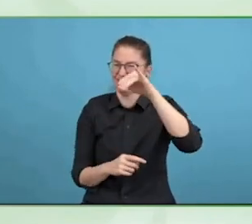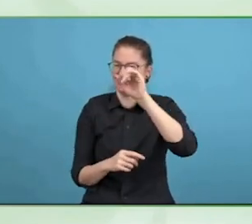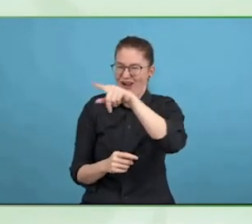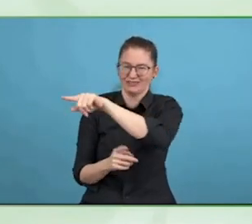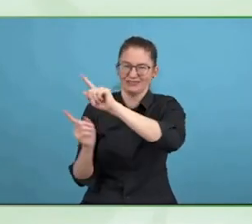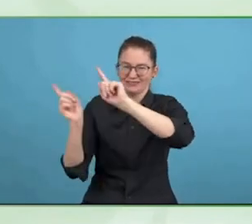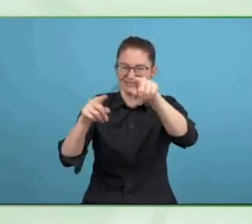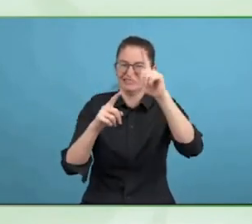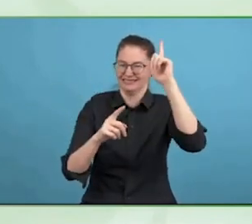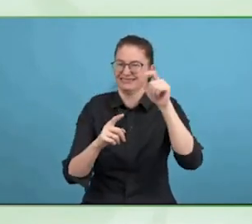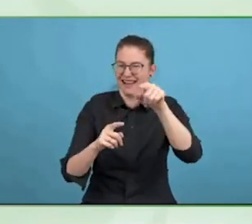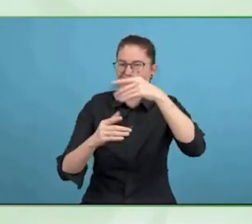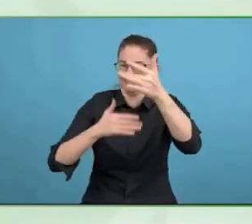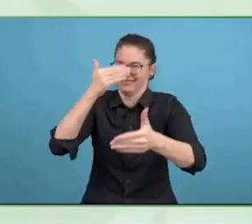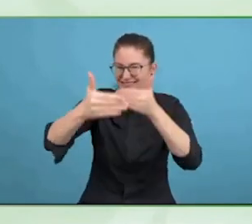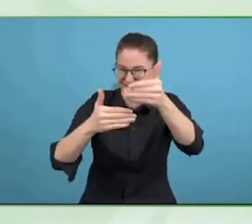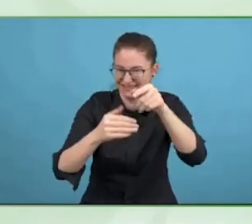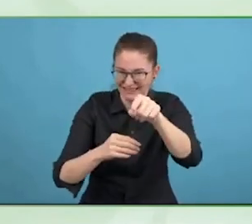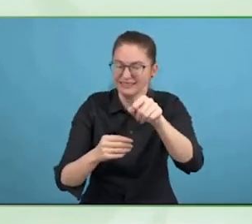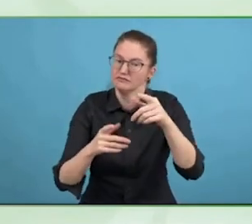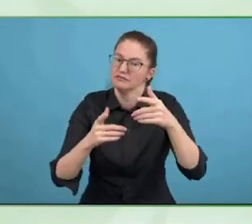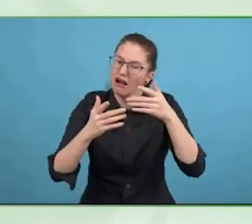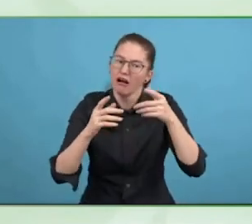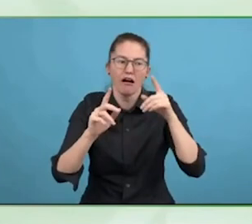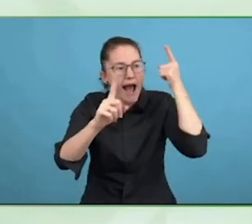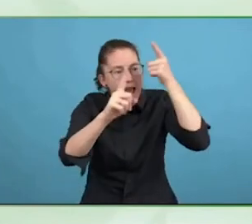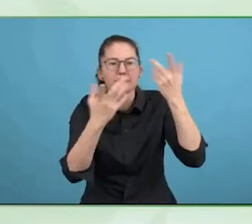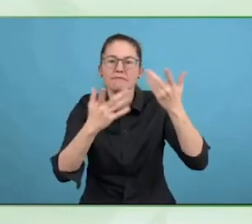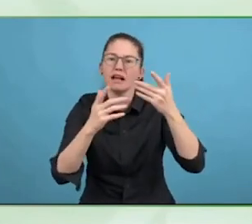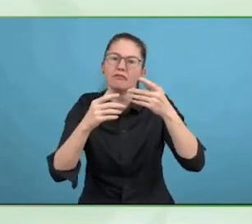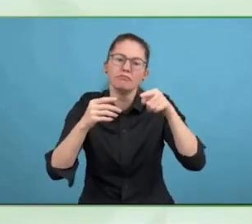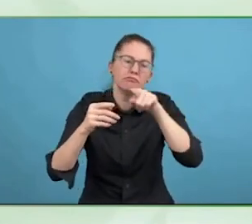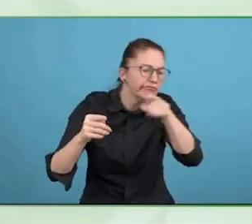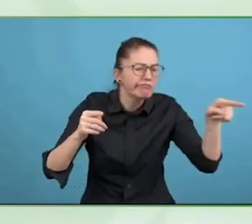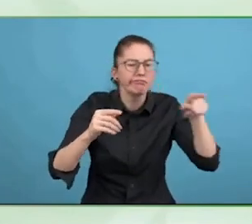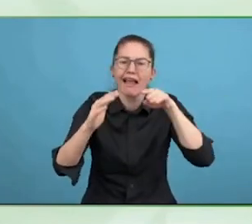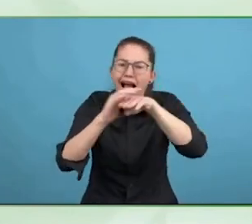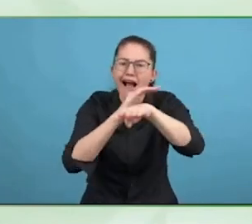You listen, if there is a captioning of text, it helps me